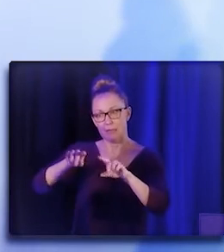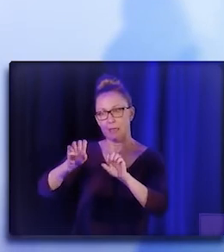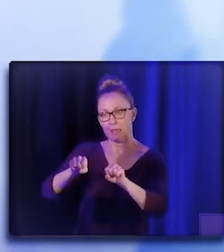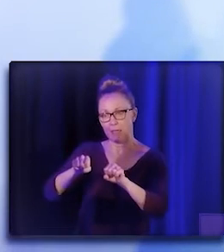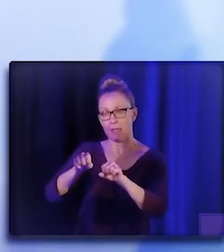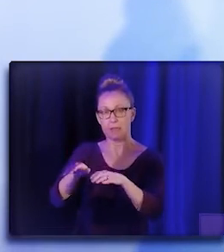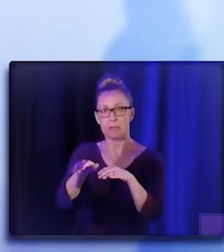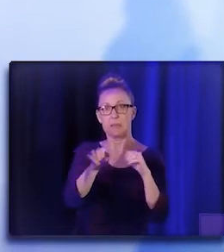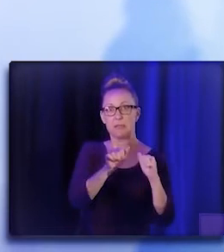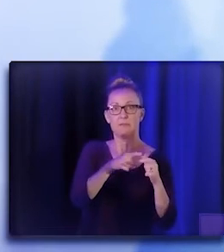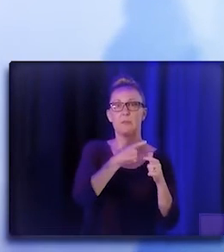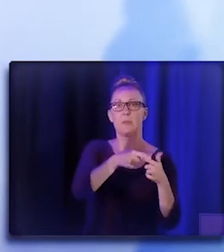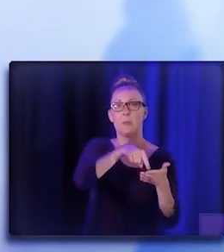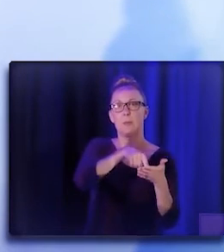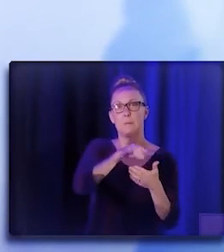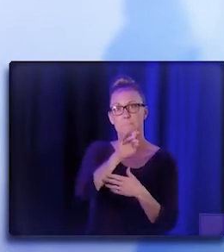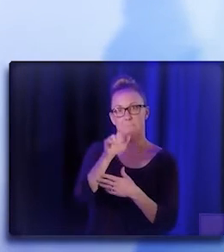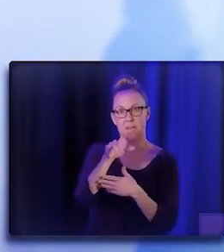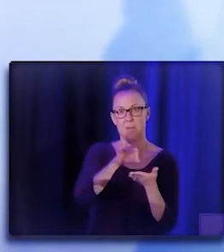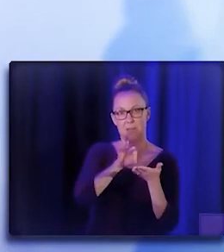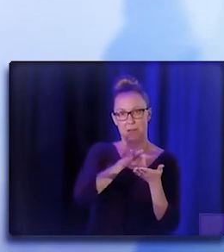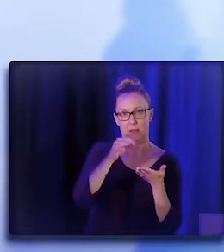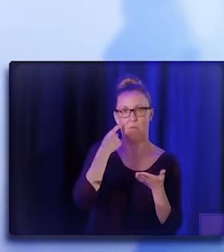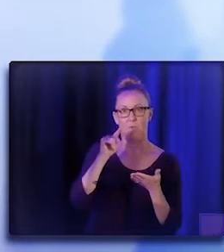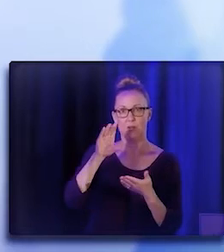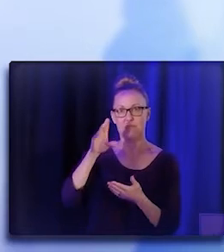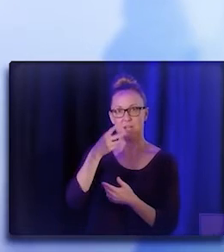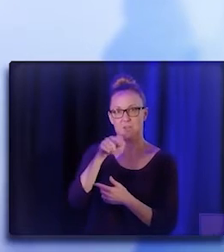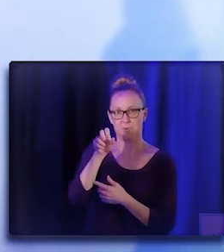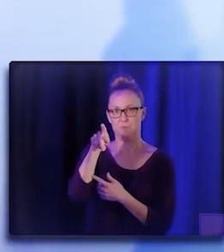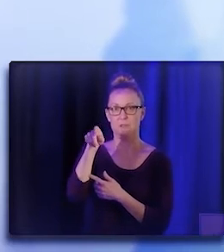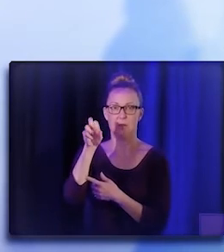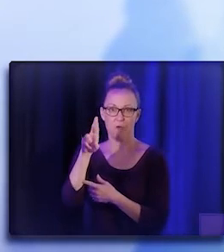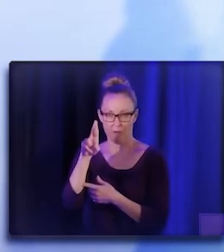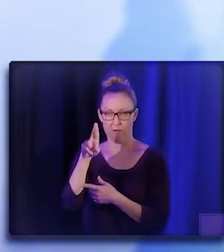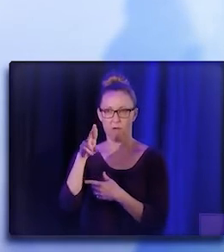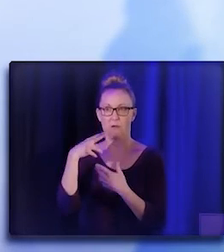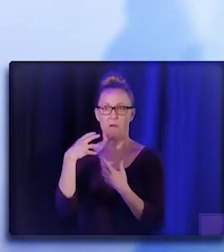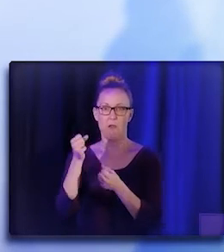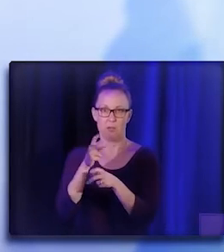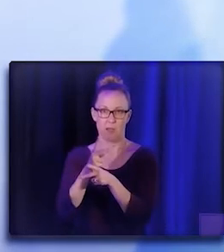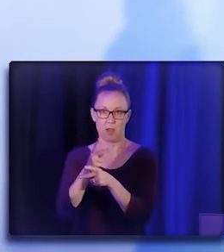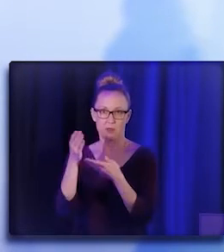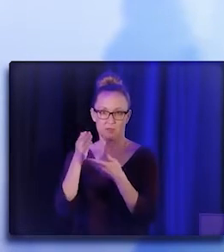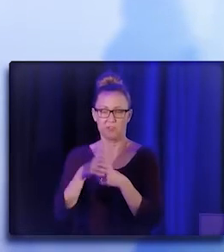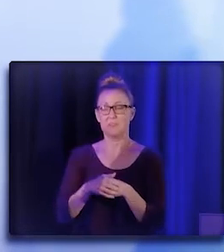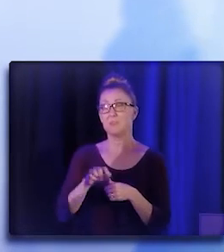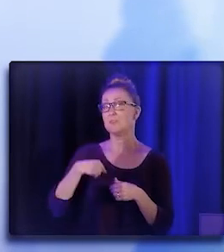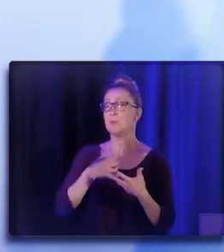for community health worker services. So we are closely aligning all the efforts that we're doing to make sure that that happens